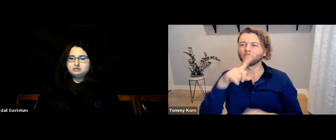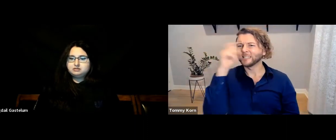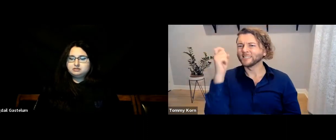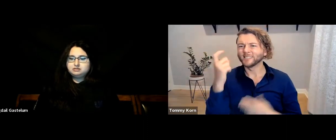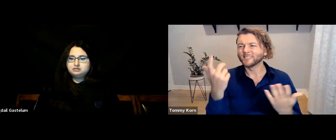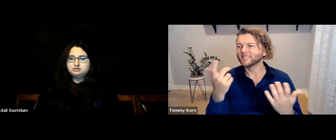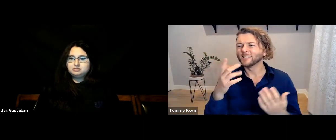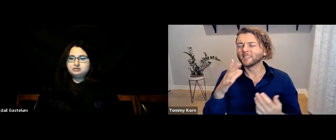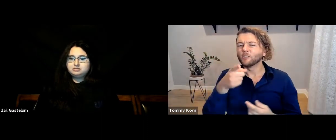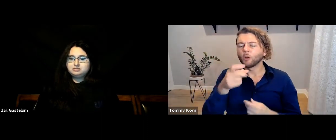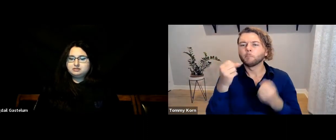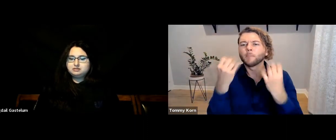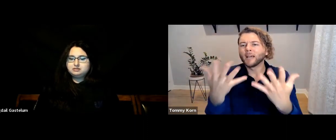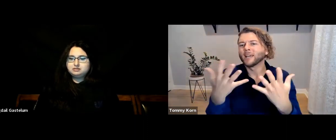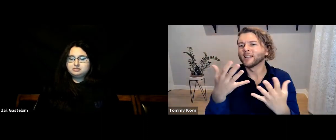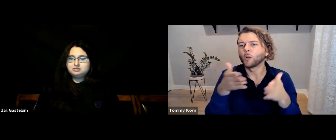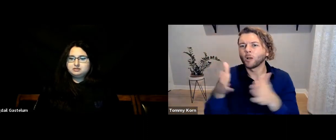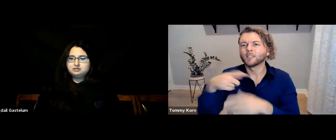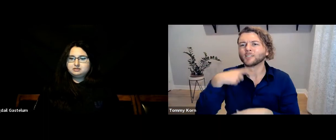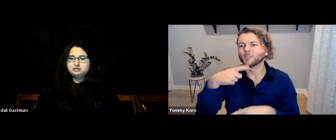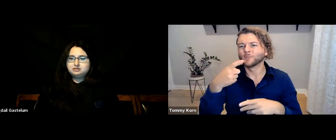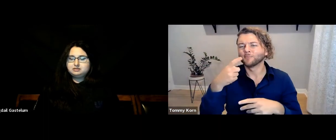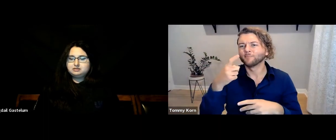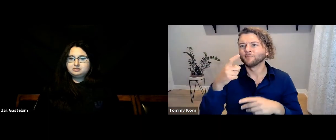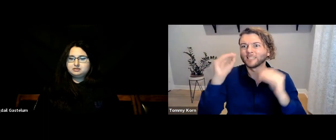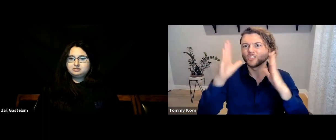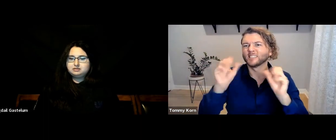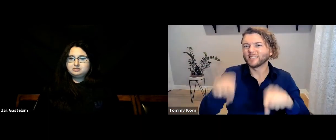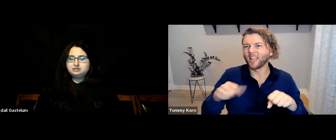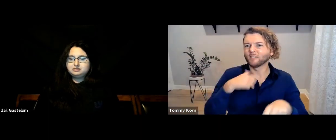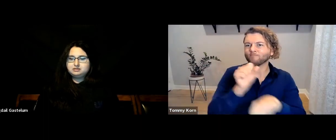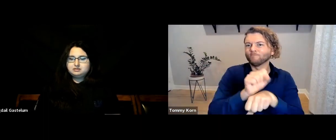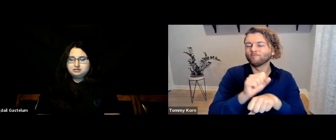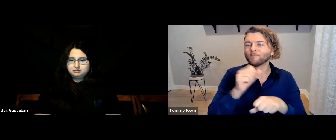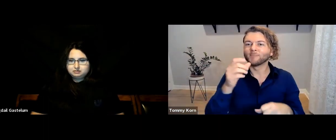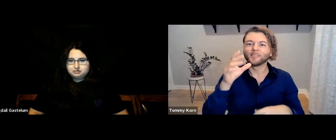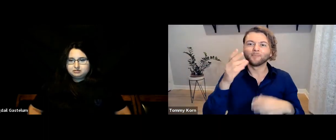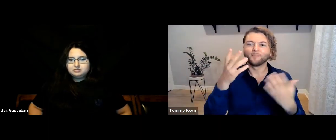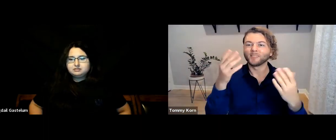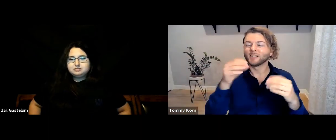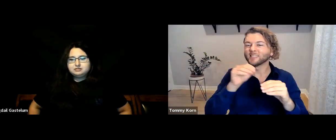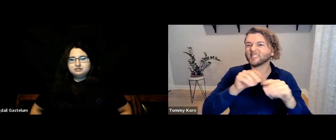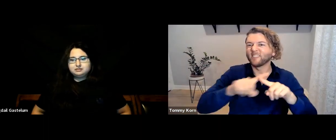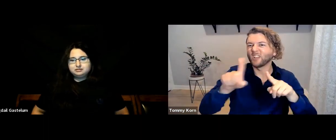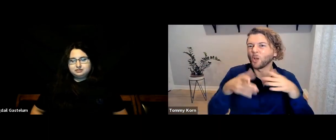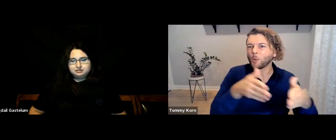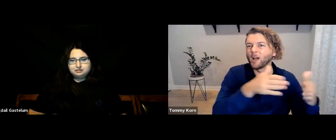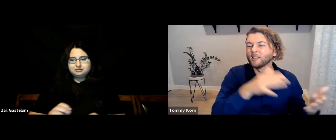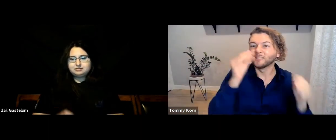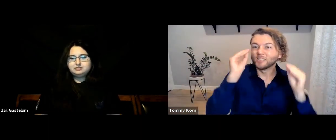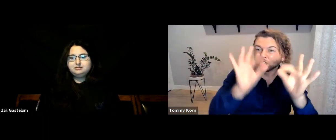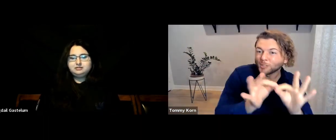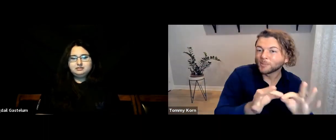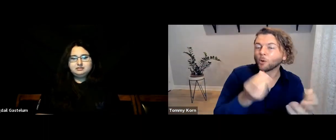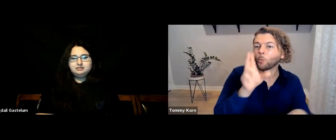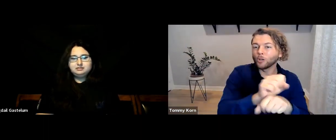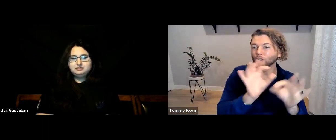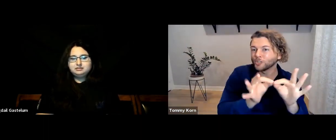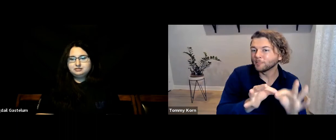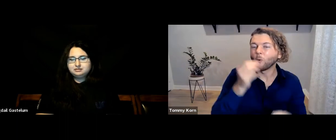because there are many other paths for hearing teachers. They can teach interpreting, be interpreters,